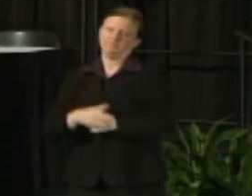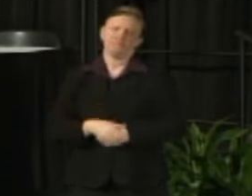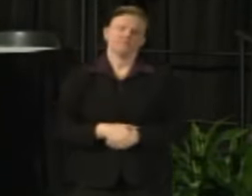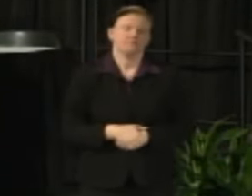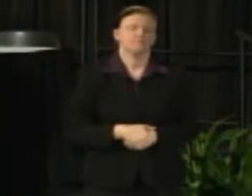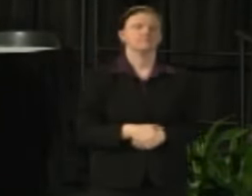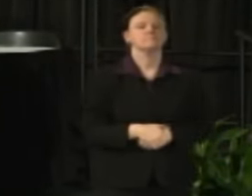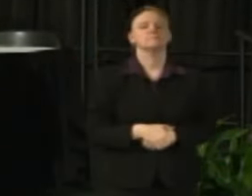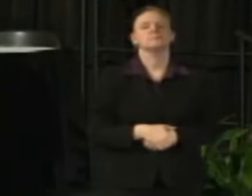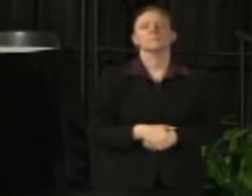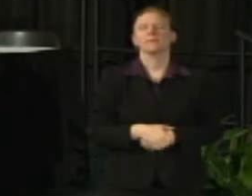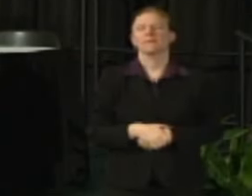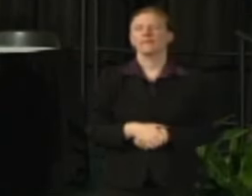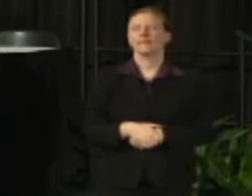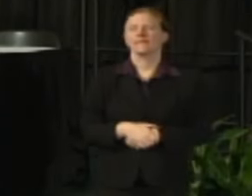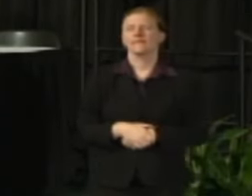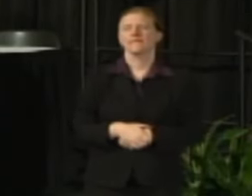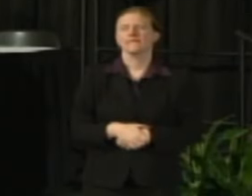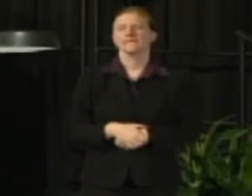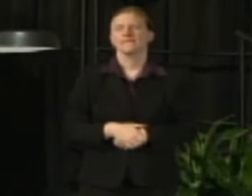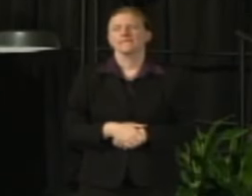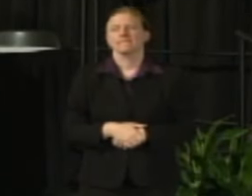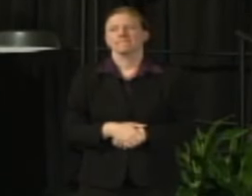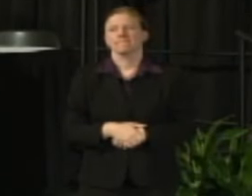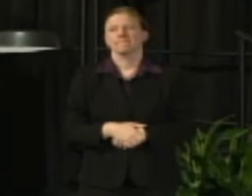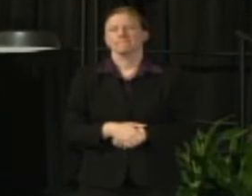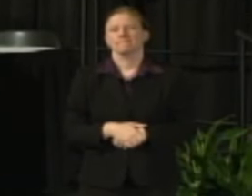So as far as some of the measures that have occurred